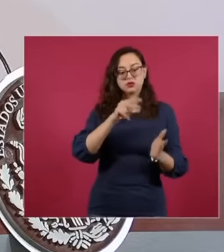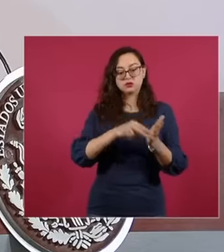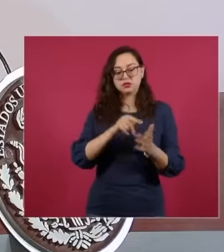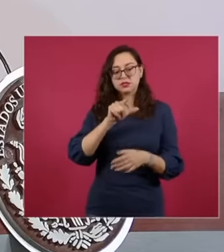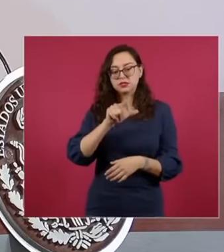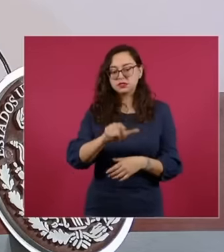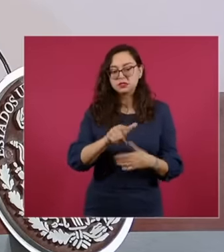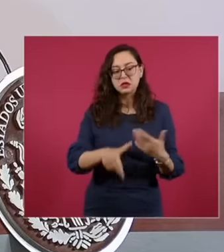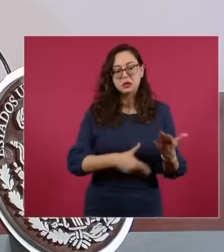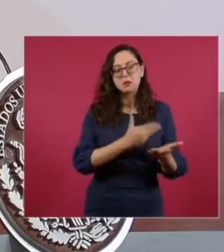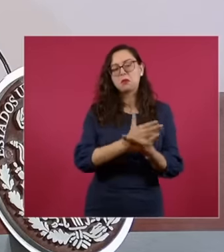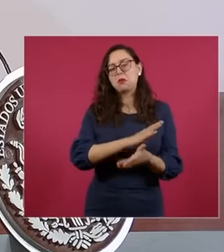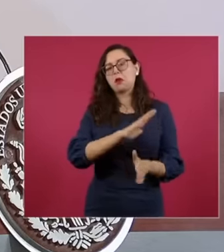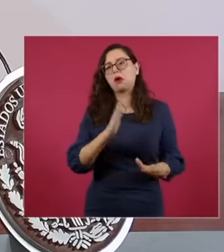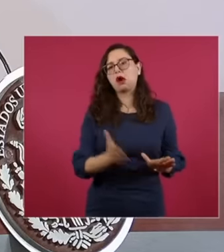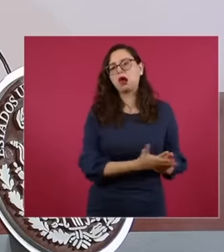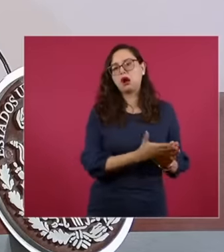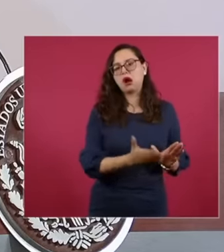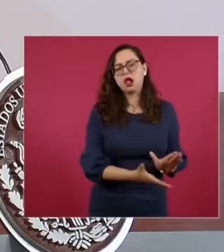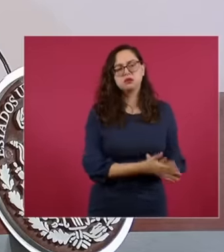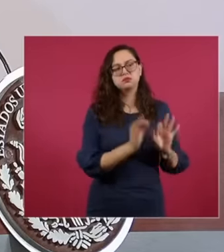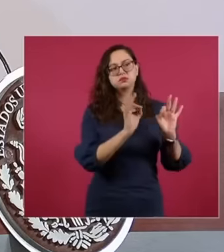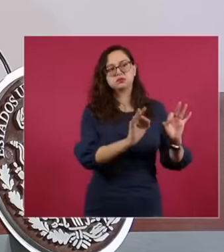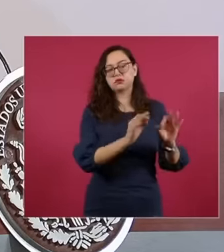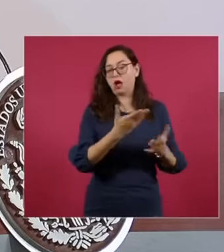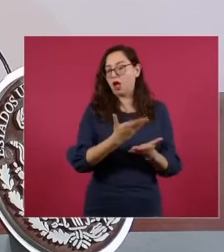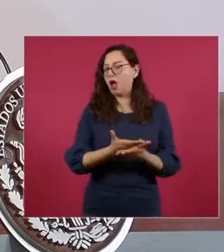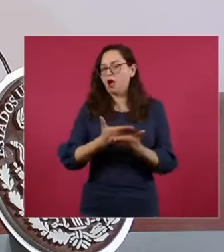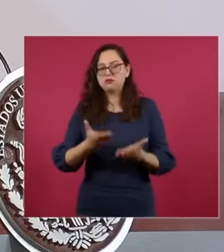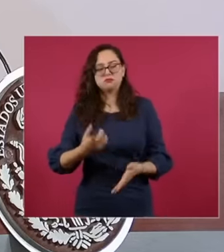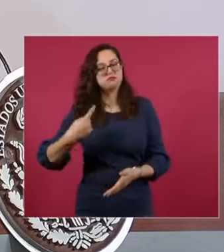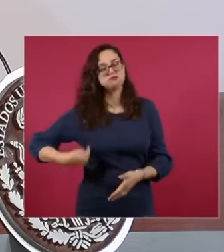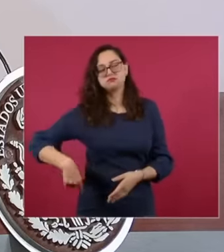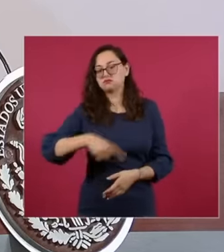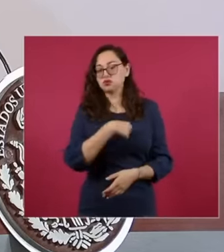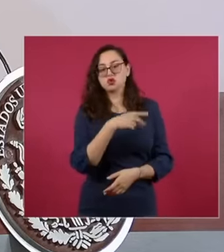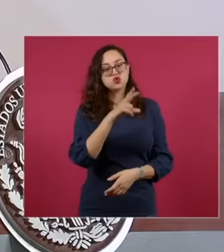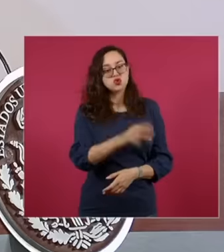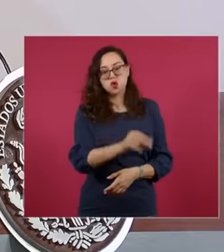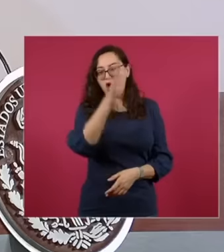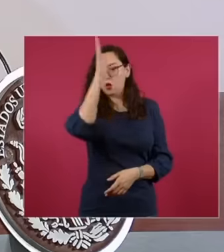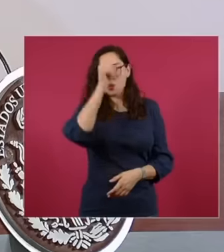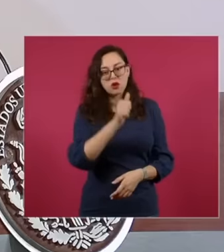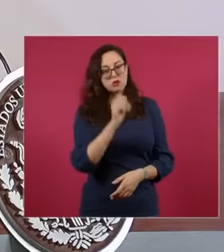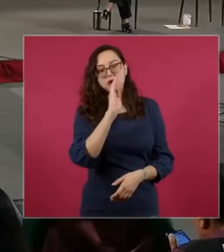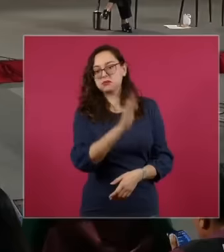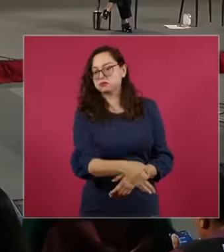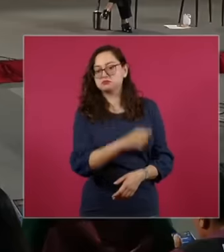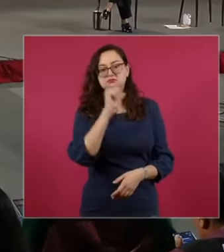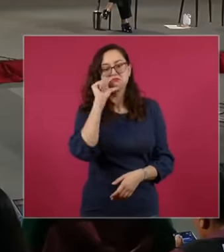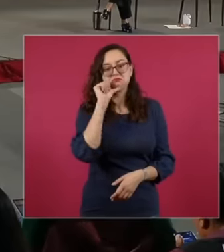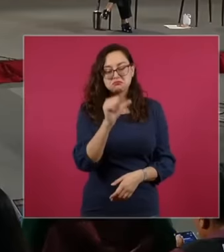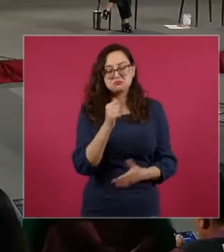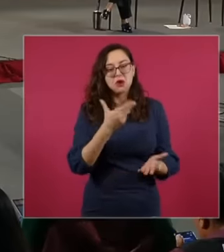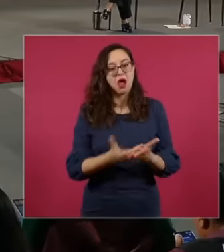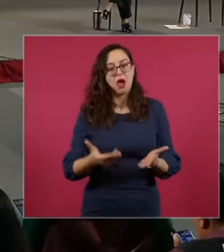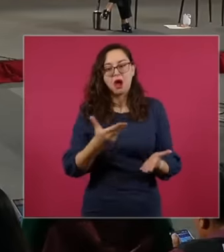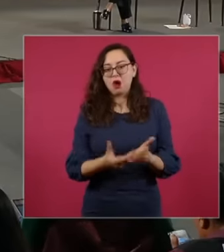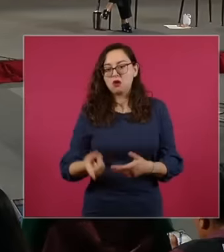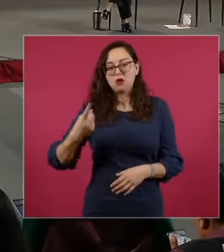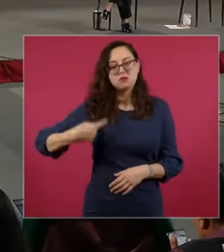from semarnat likewise, semarnat issued a new document concluding that the